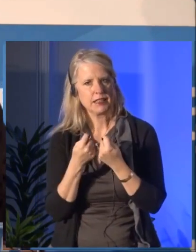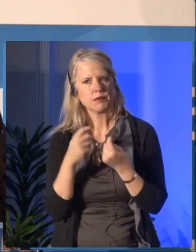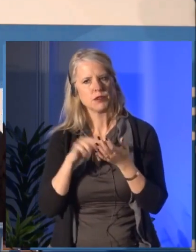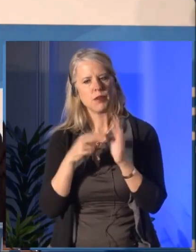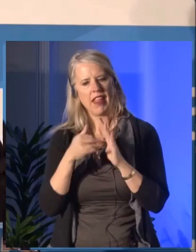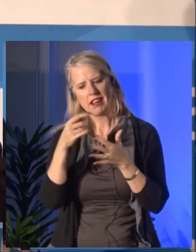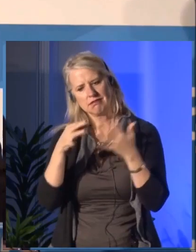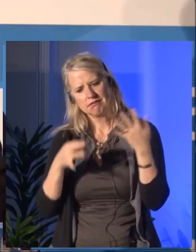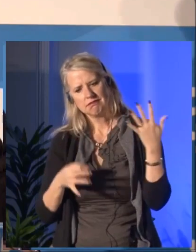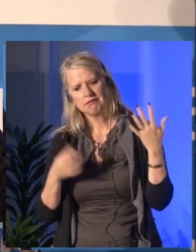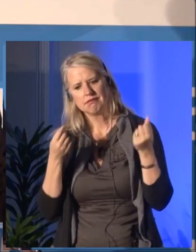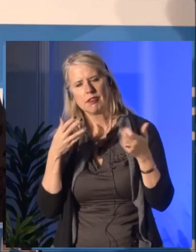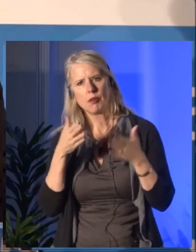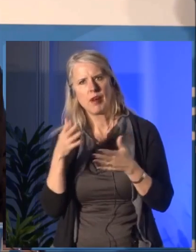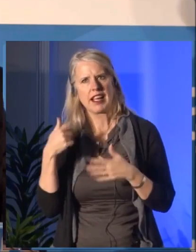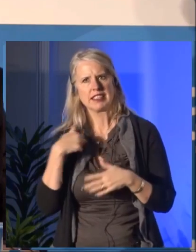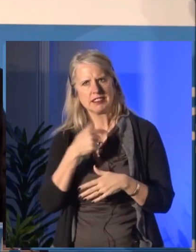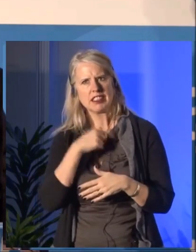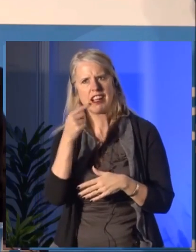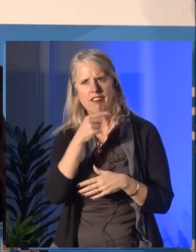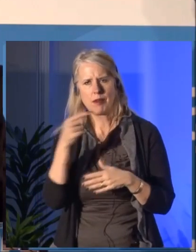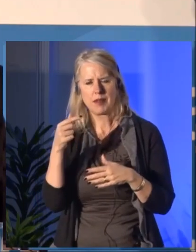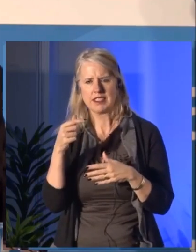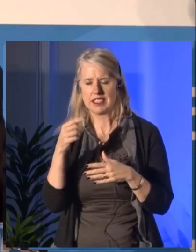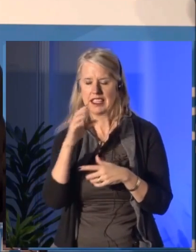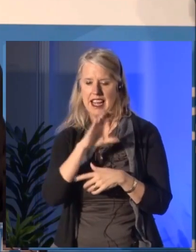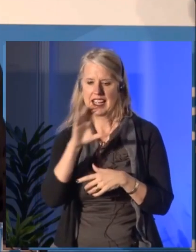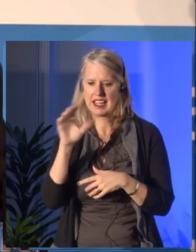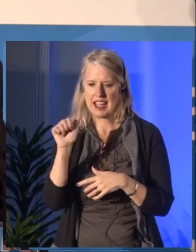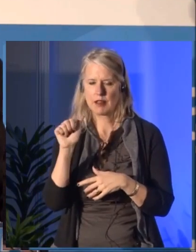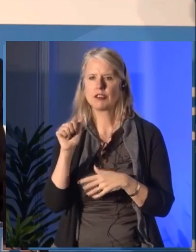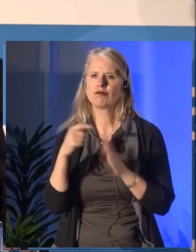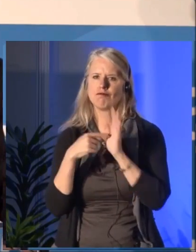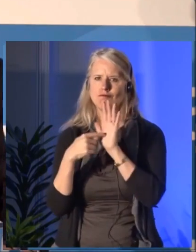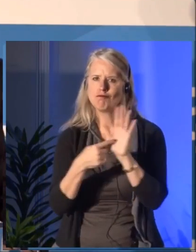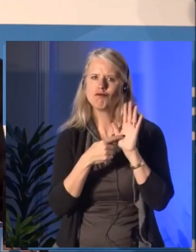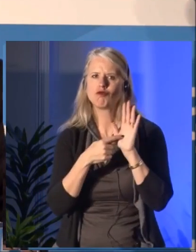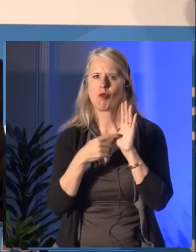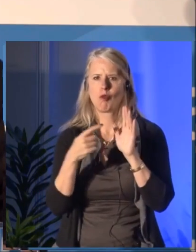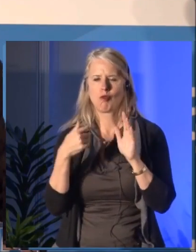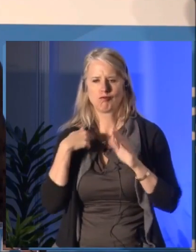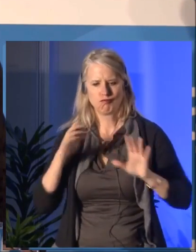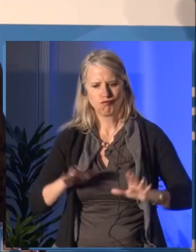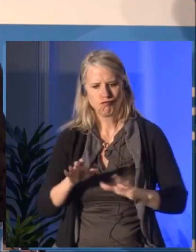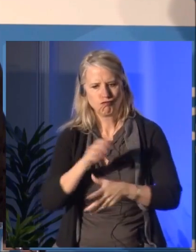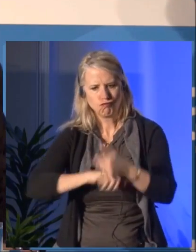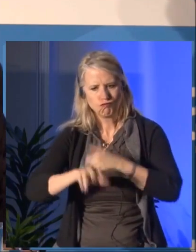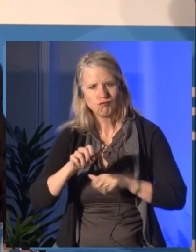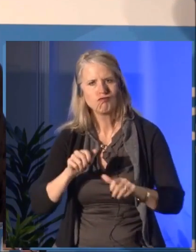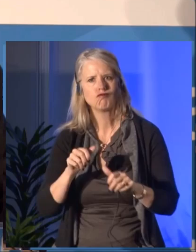of how we're working with others beyond the arts to maximize our funding and also to bring the arts